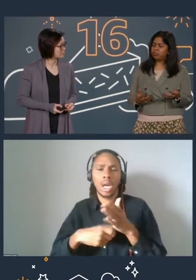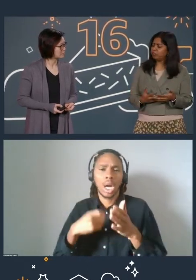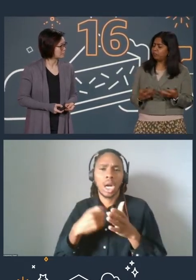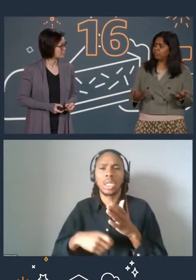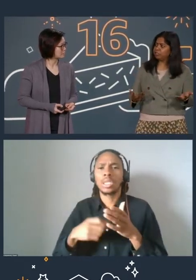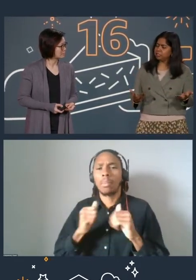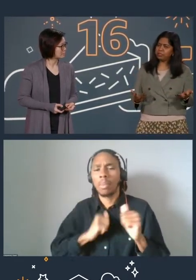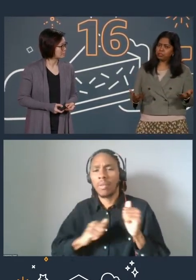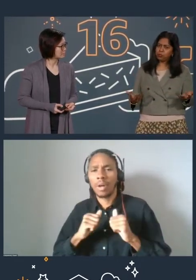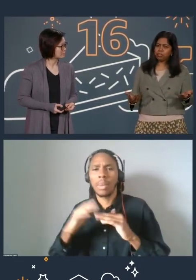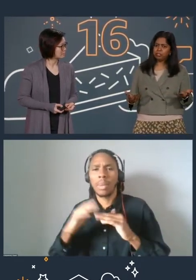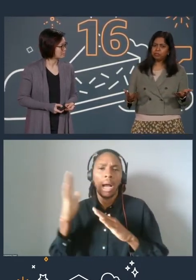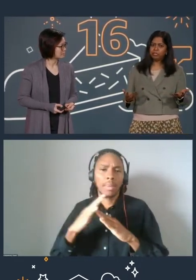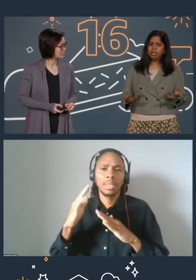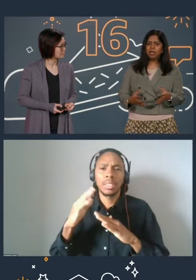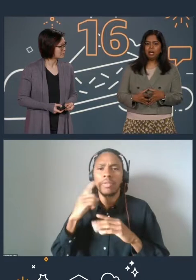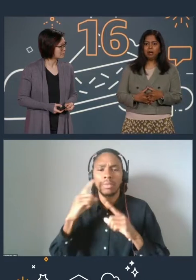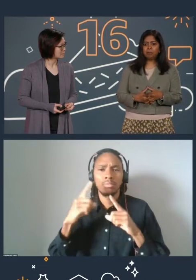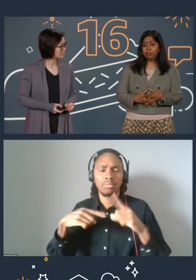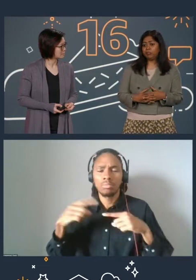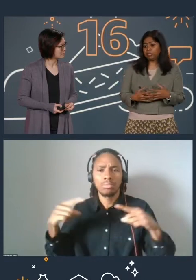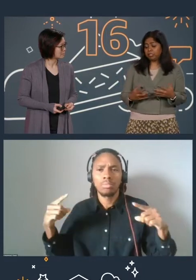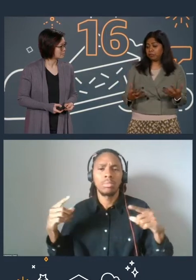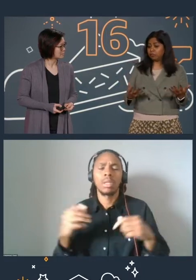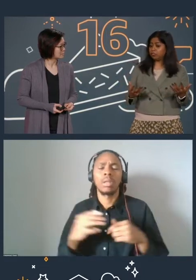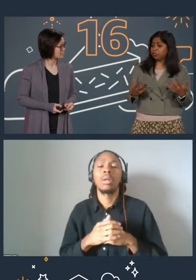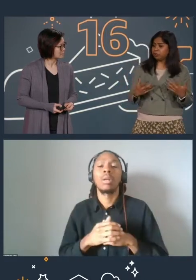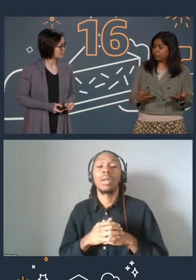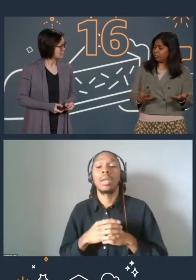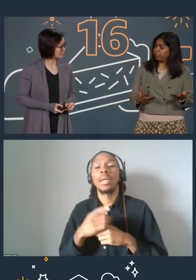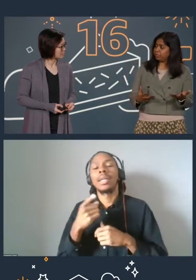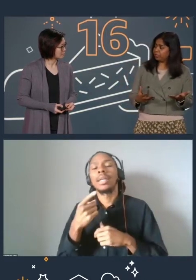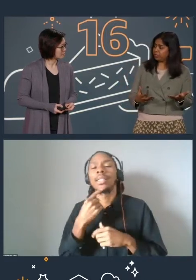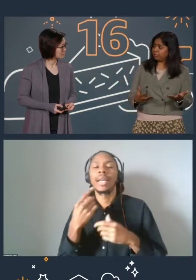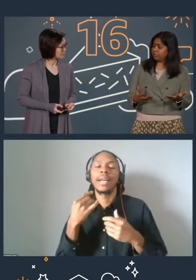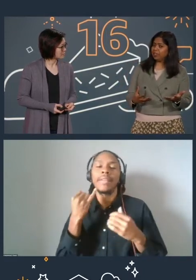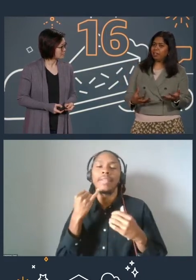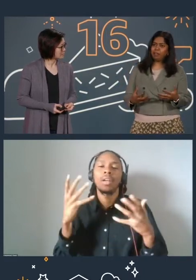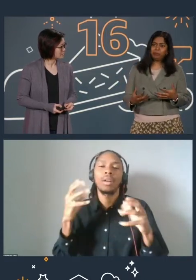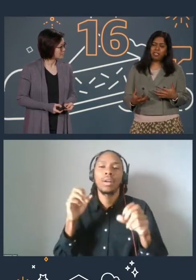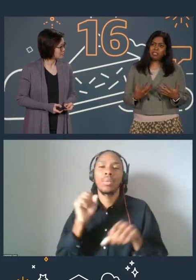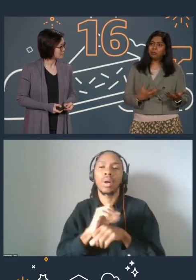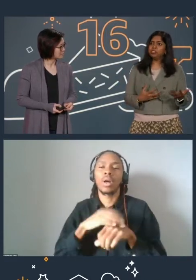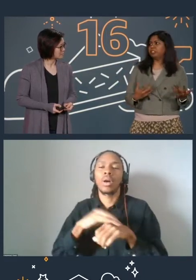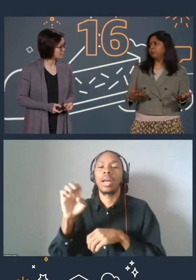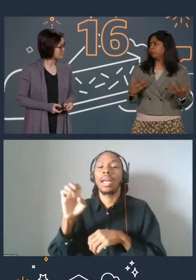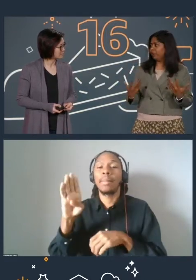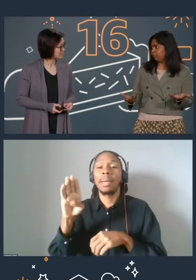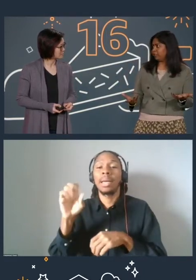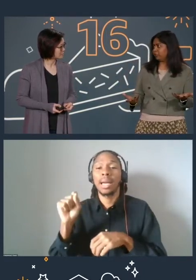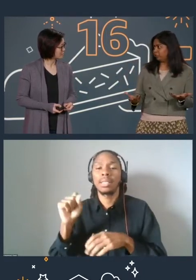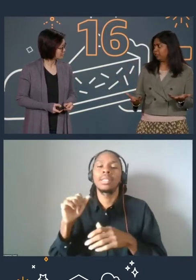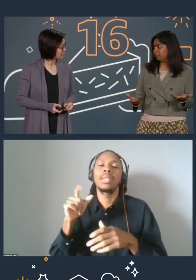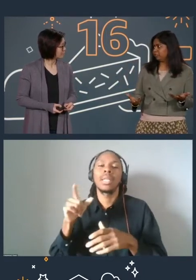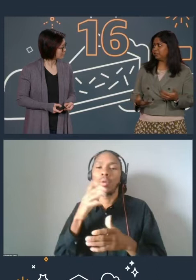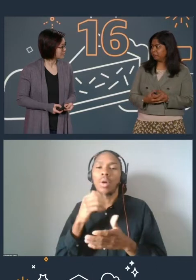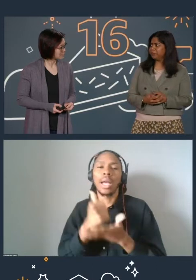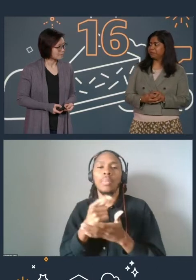using various EBS volumes. But if you're, let's say, if you're already working on EBS, then this will just help you validate those skills.